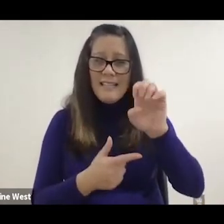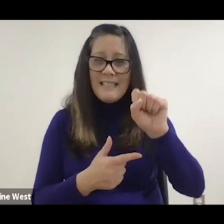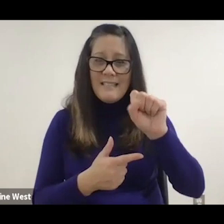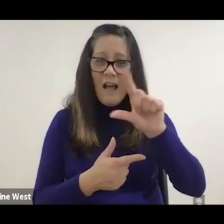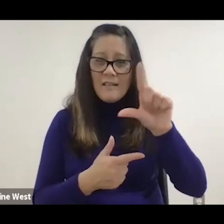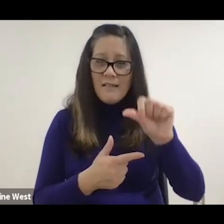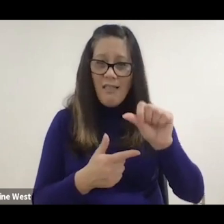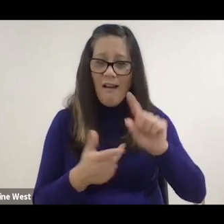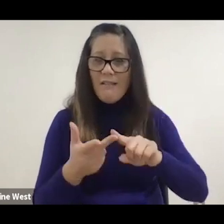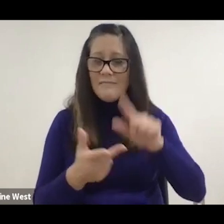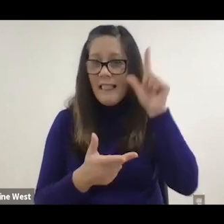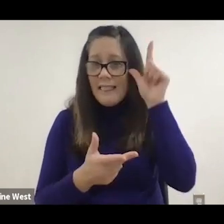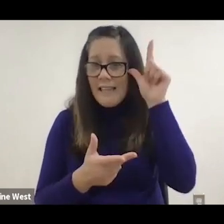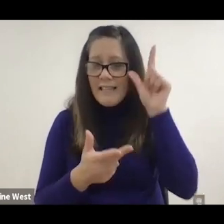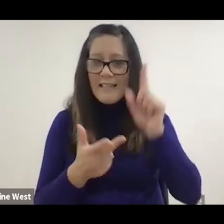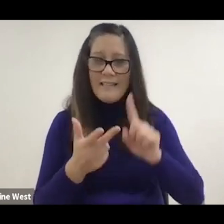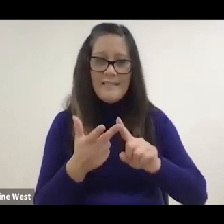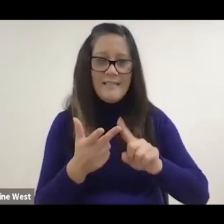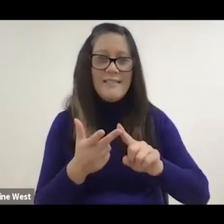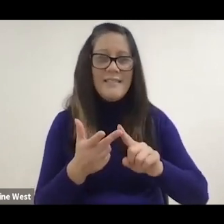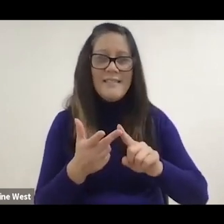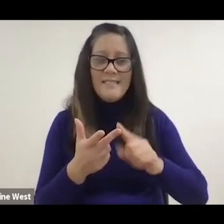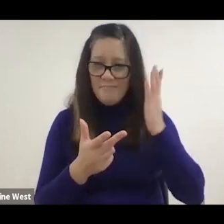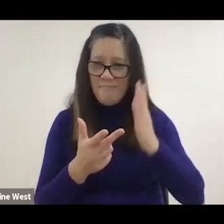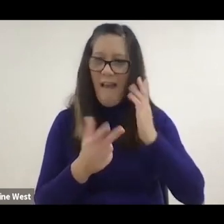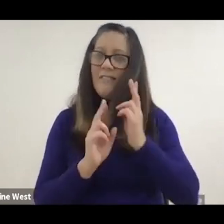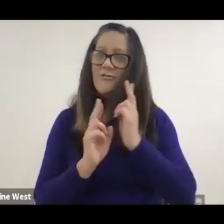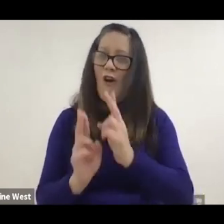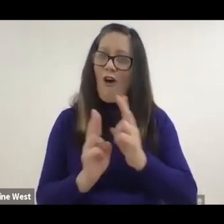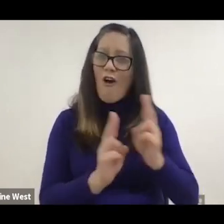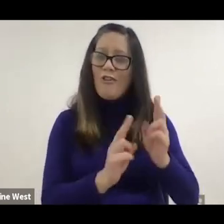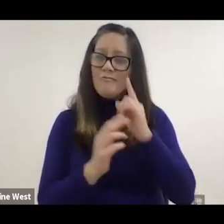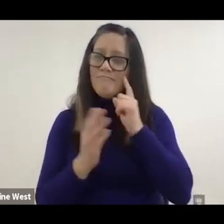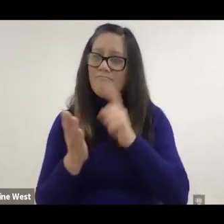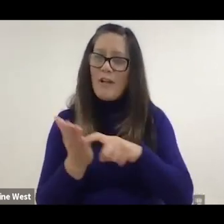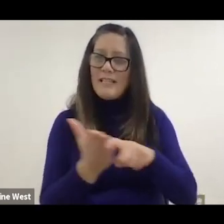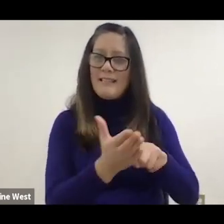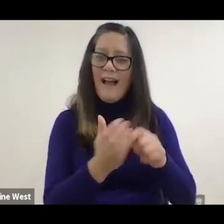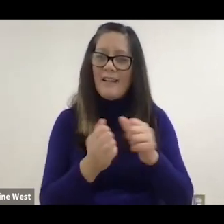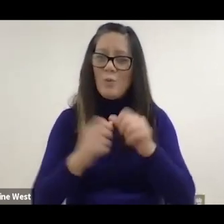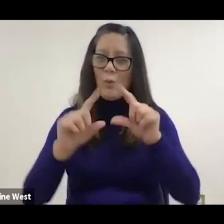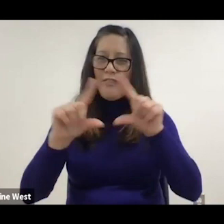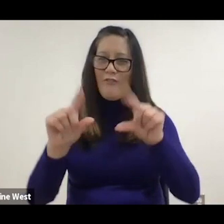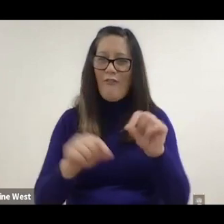Abraham Lincoln that have been honored in the past with such trading card as well,